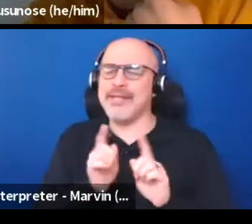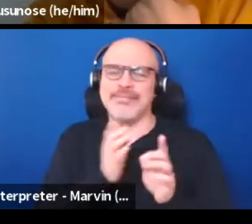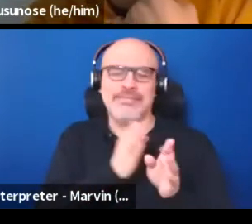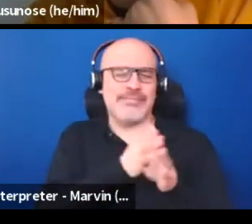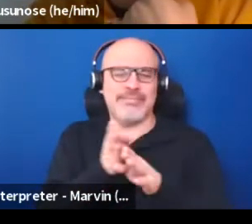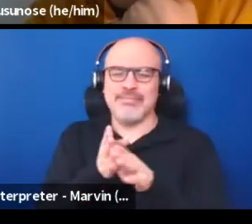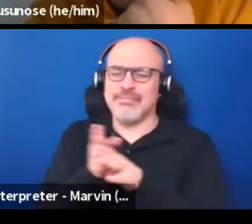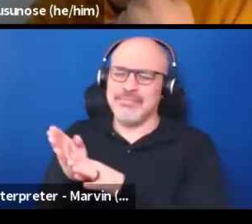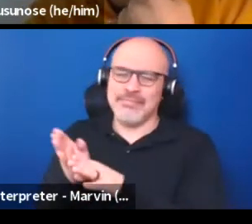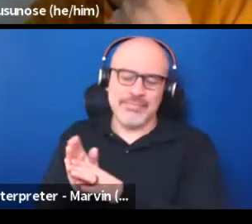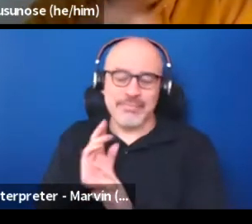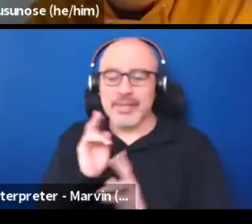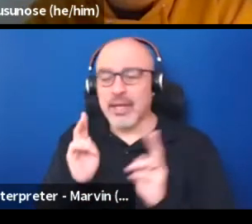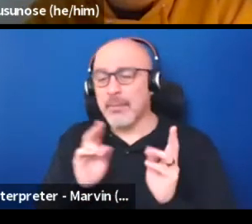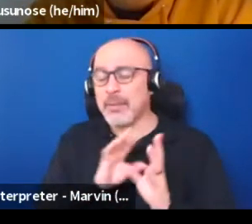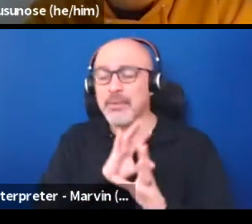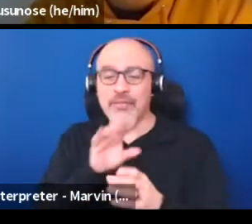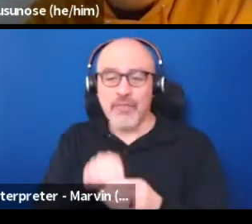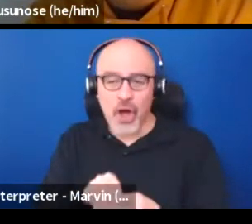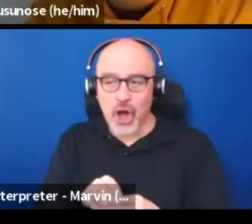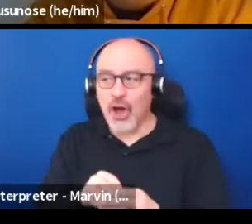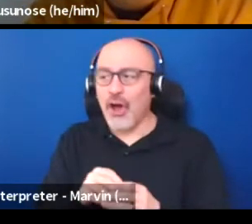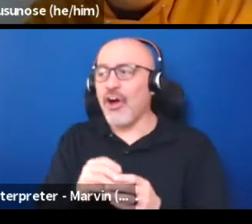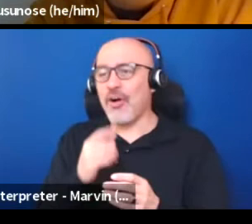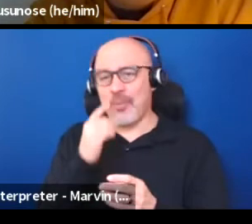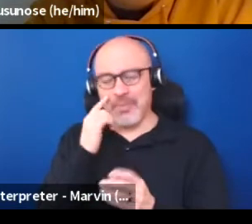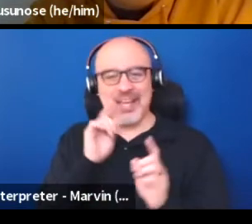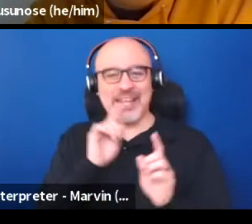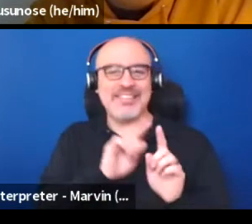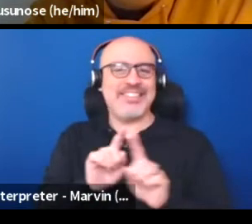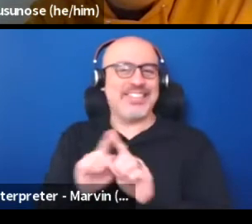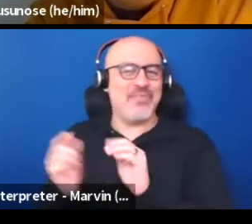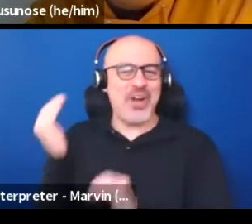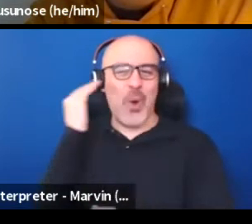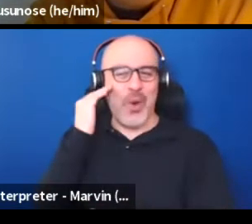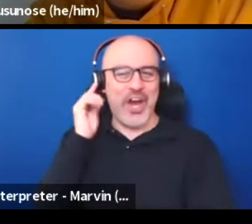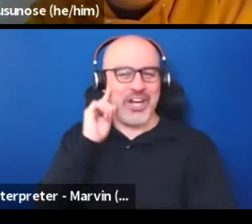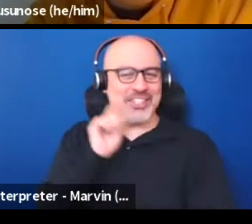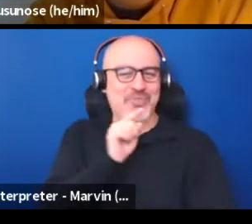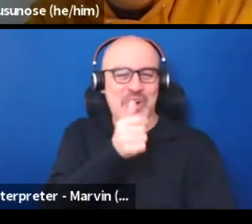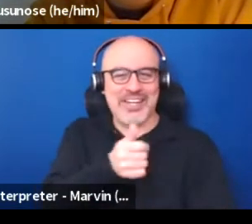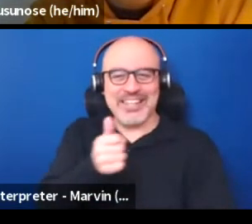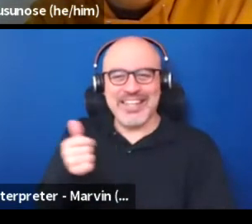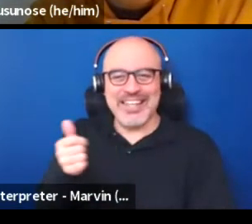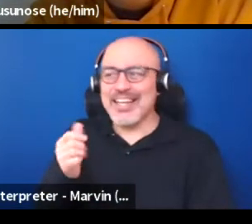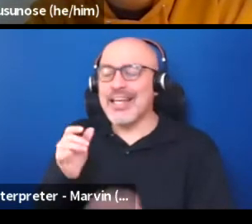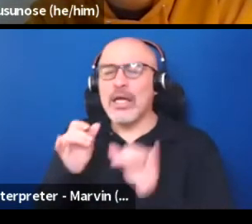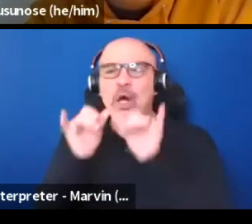People engage with it because there's different things that create awareness for them. And the majors are not about like,